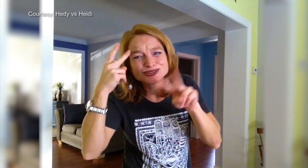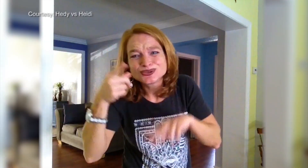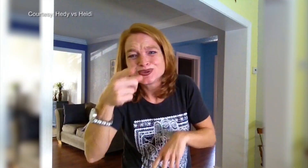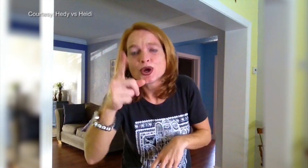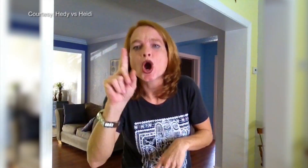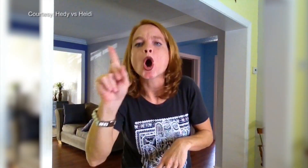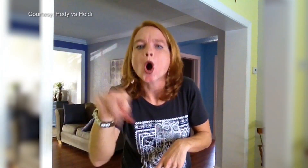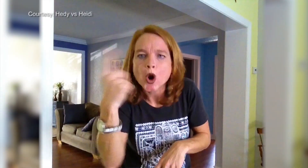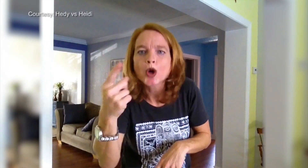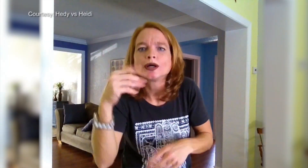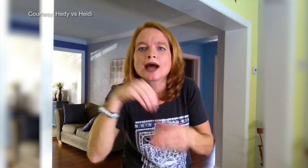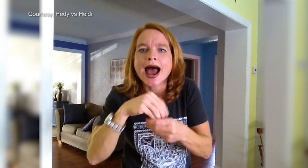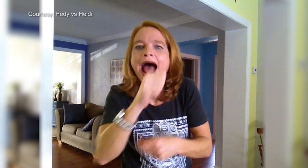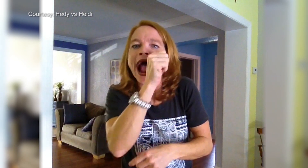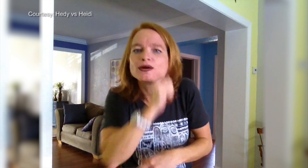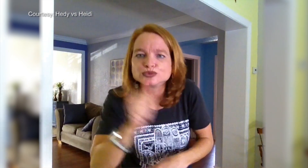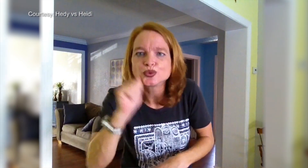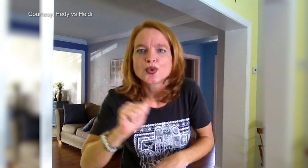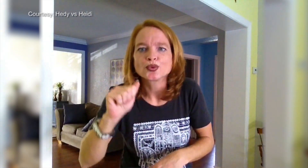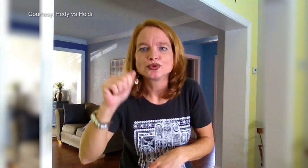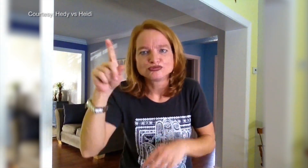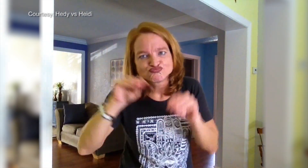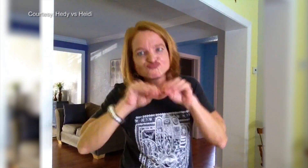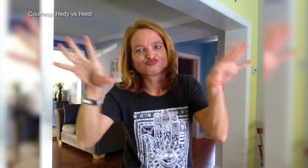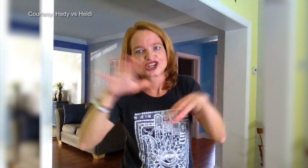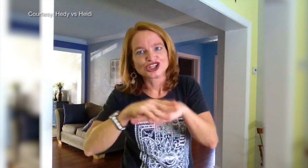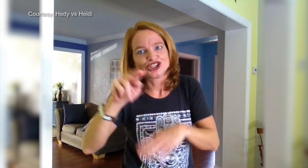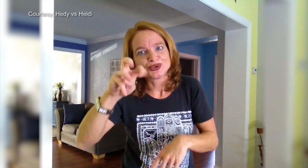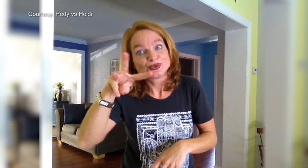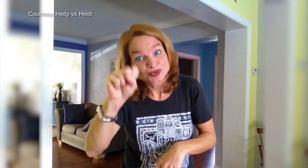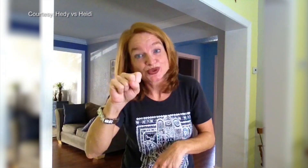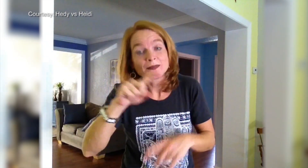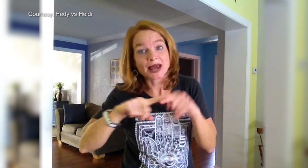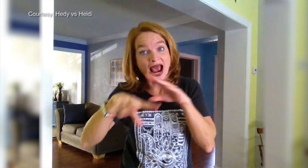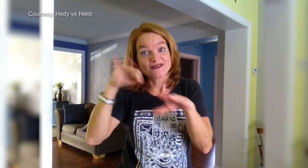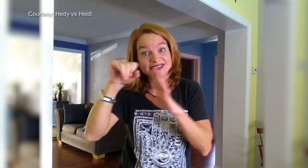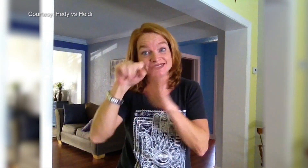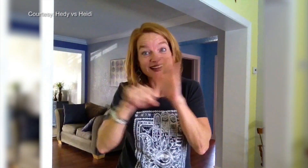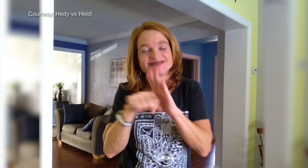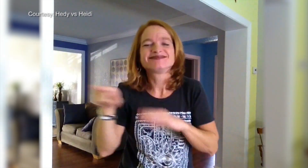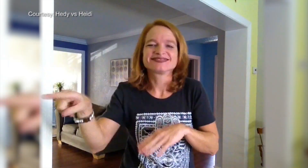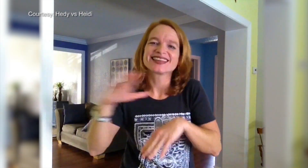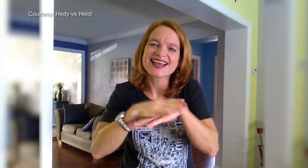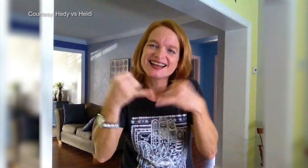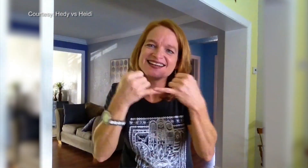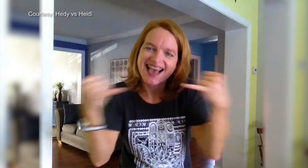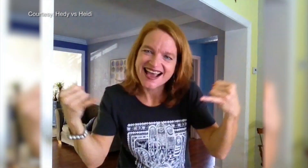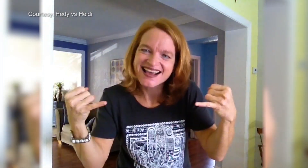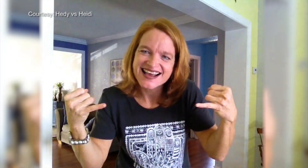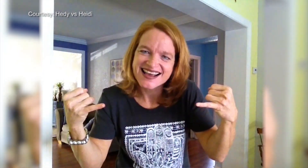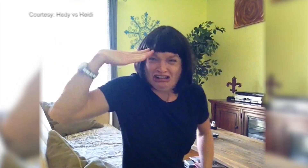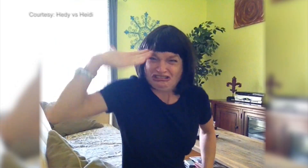Sorry if I caused a misunderstanding. Only if you’re in Arizona is it on the TV. if you’re out of state it’s online.